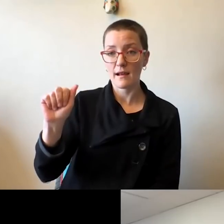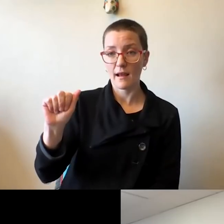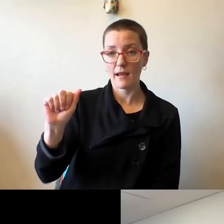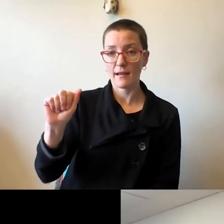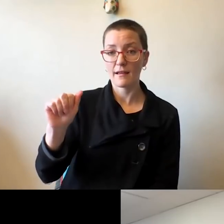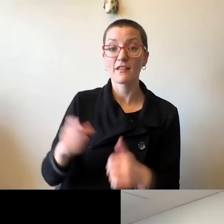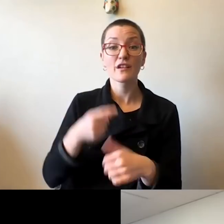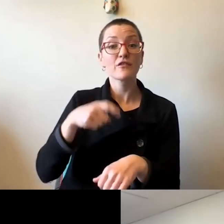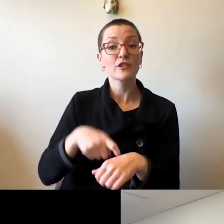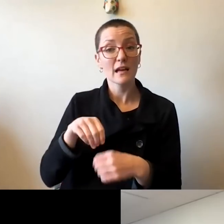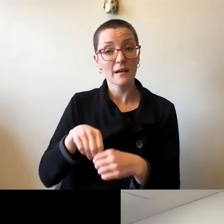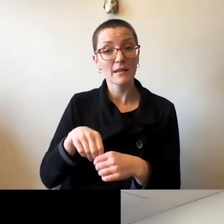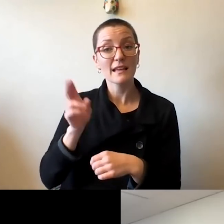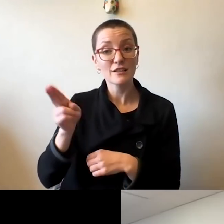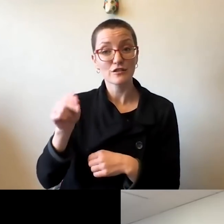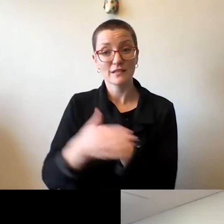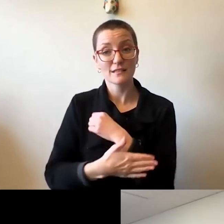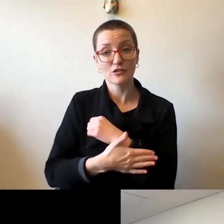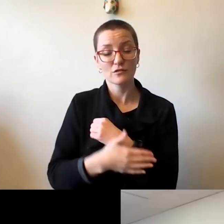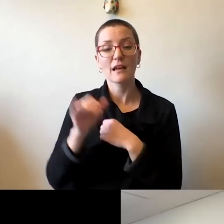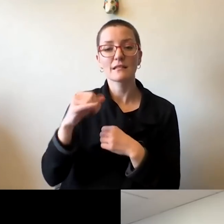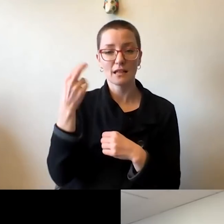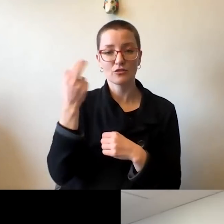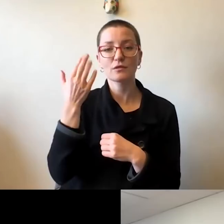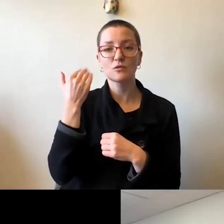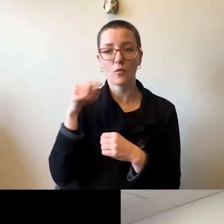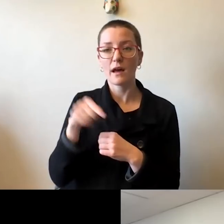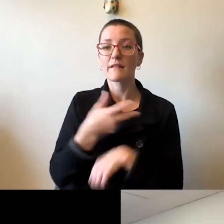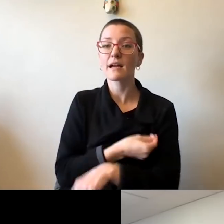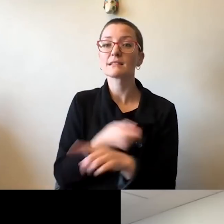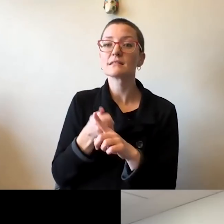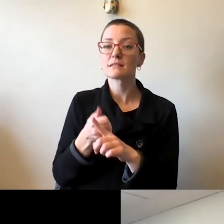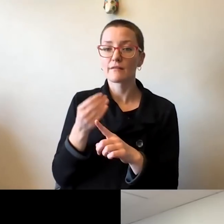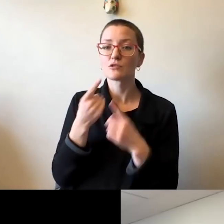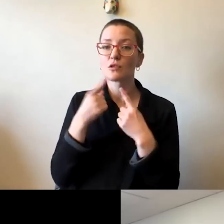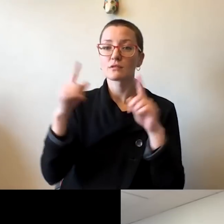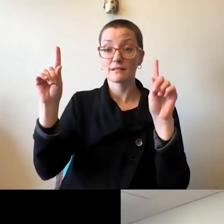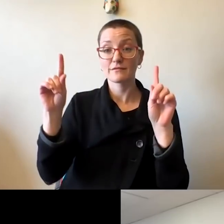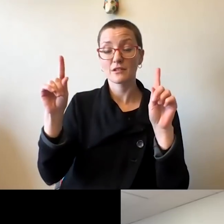and I think that's one of the reasons for the efficacy that's much higher than what we've experienced with the flu.